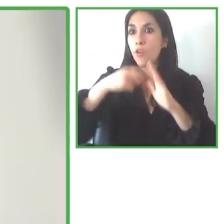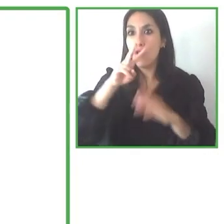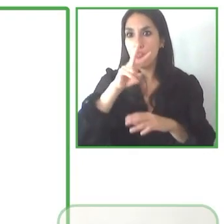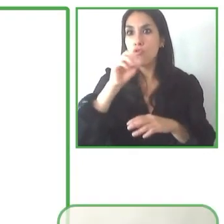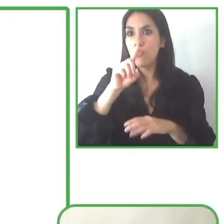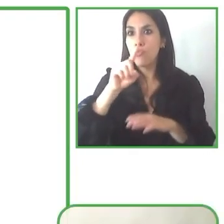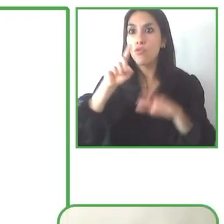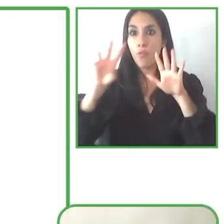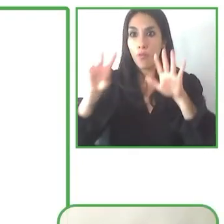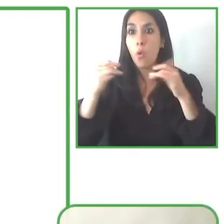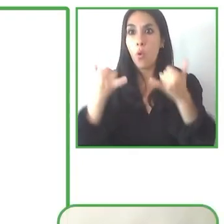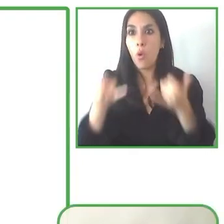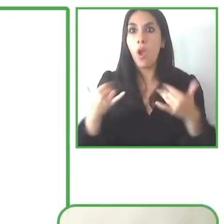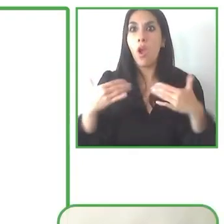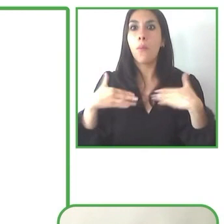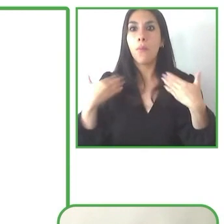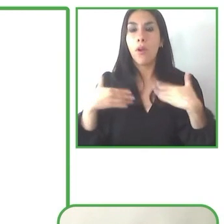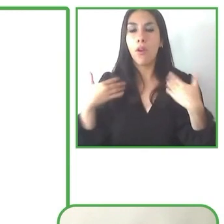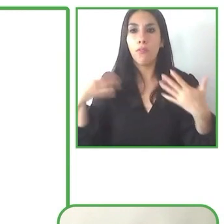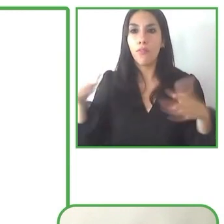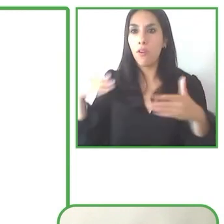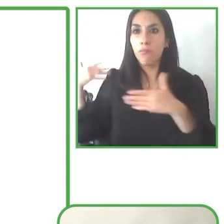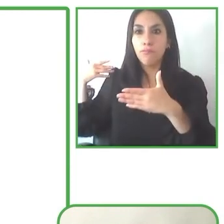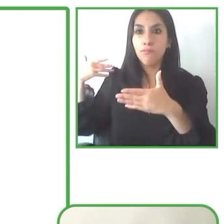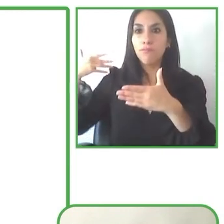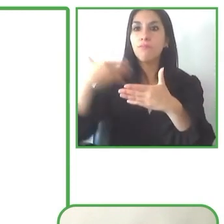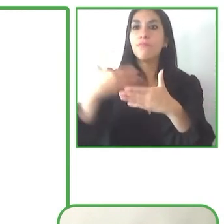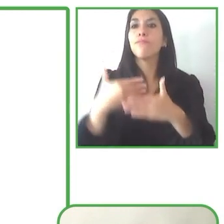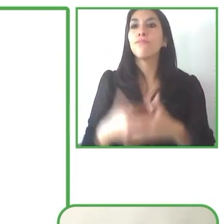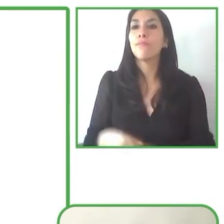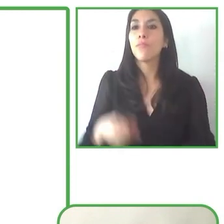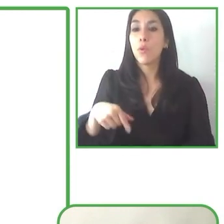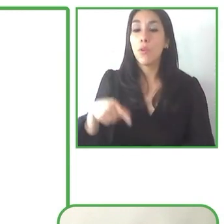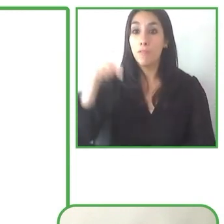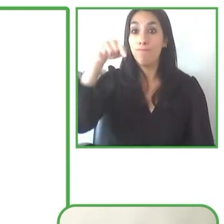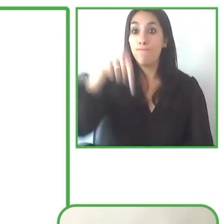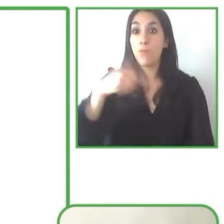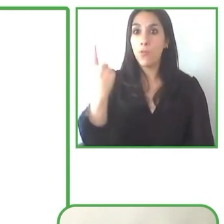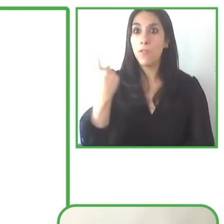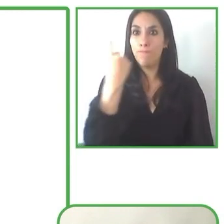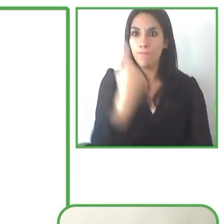And we're thrilled to be here today once again, sharing your experience